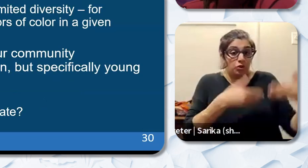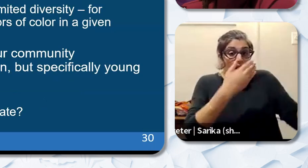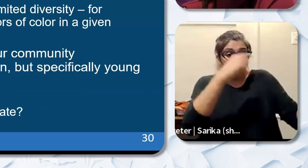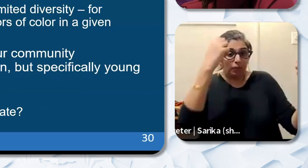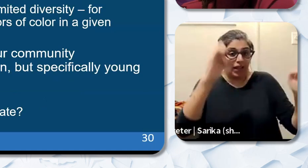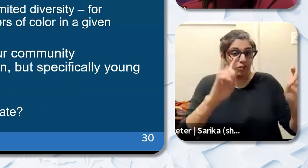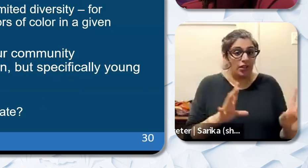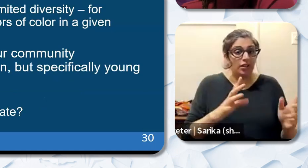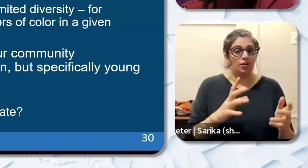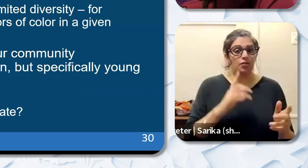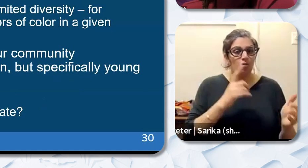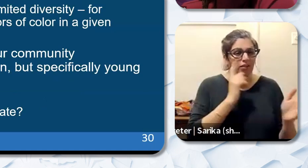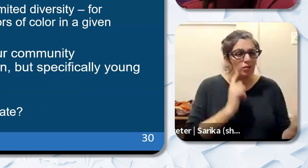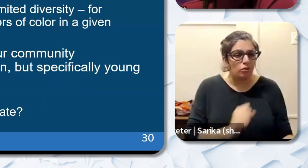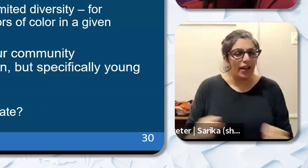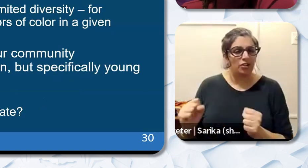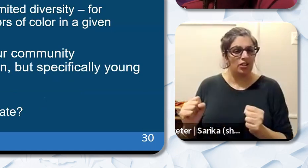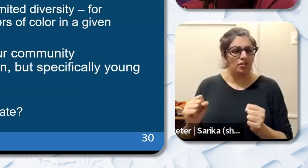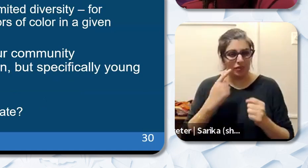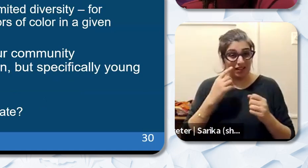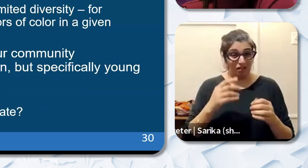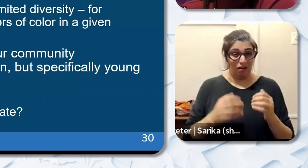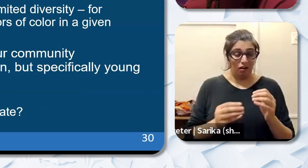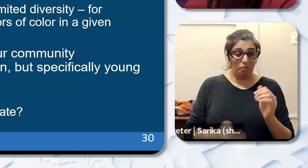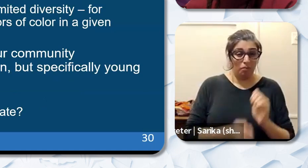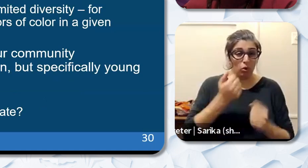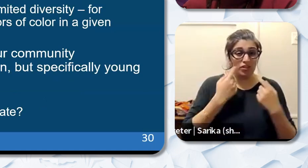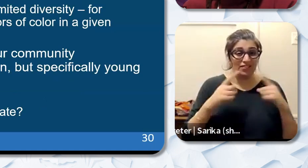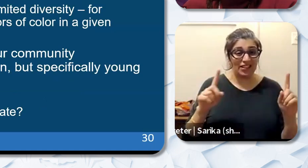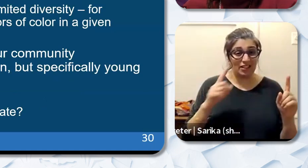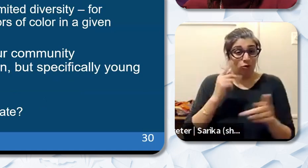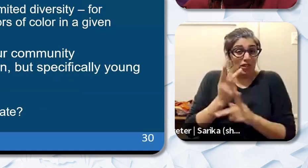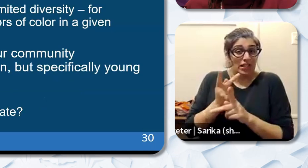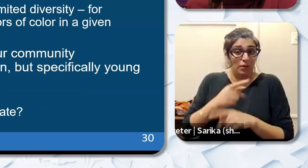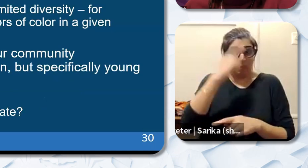how do you support Black educators in the face of limited diversity? For example when there may only